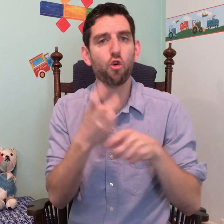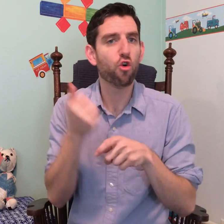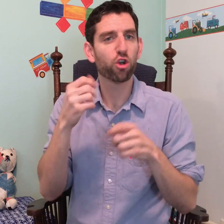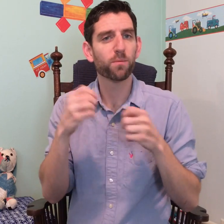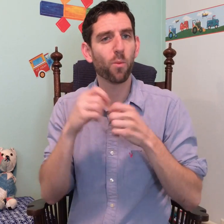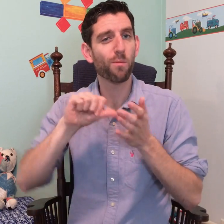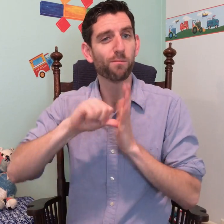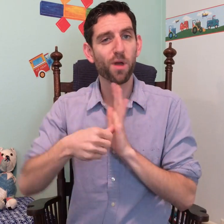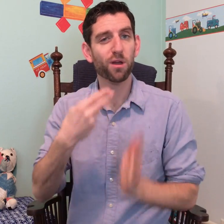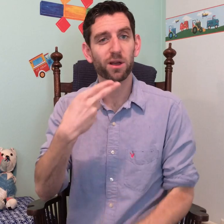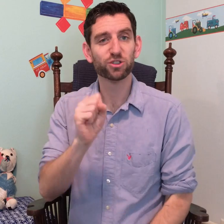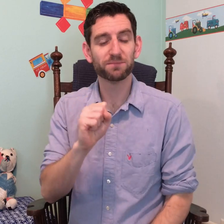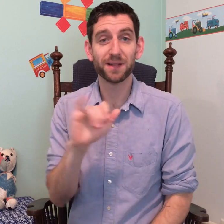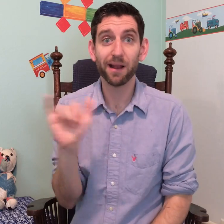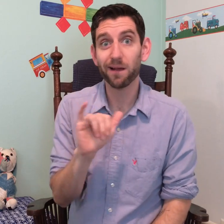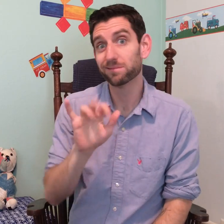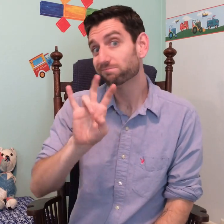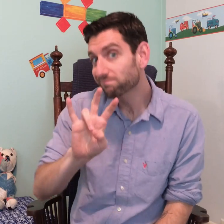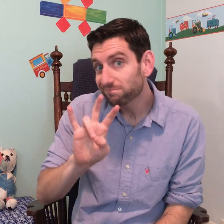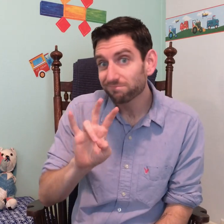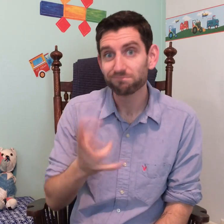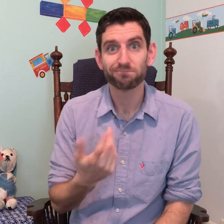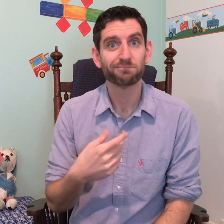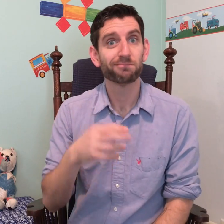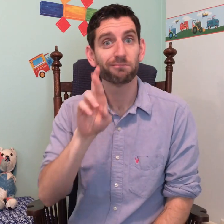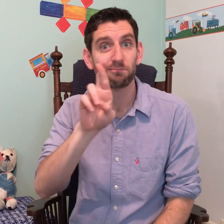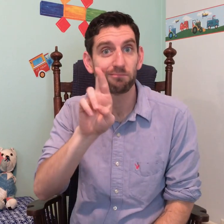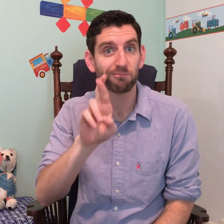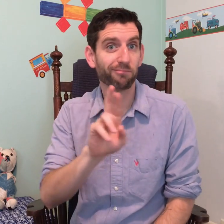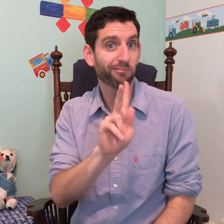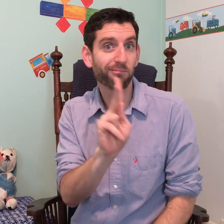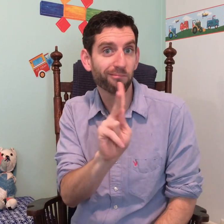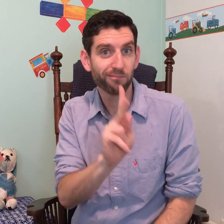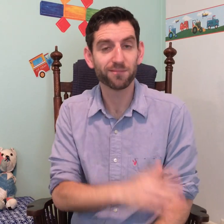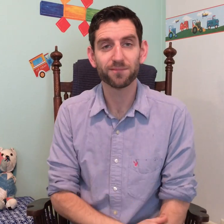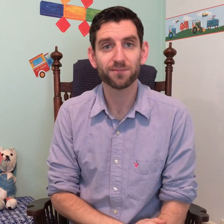those harder, more marked handshapes like 7, R, K.